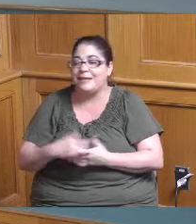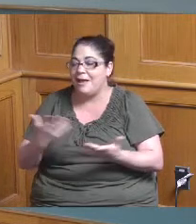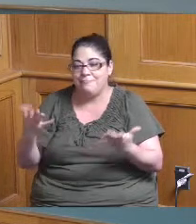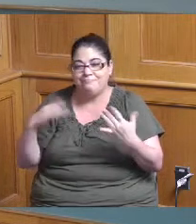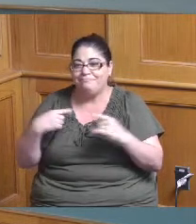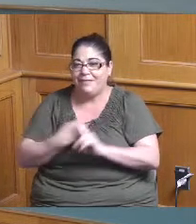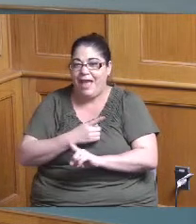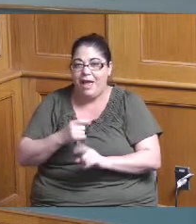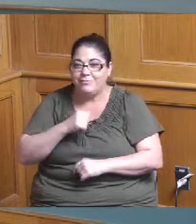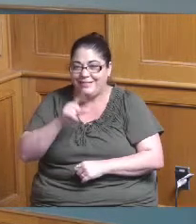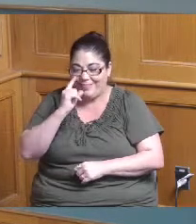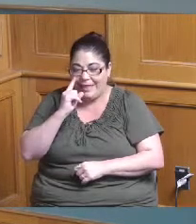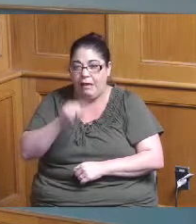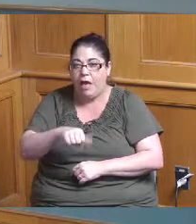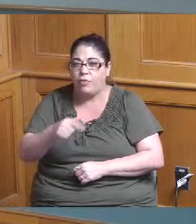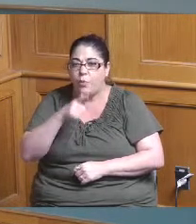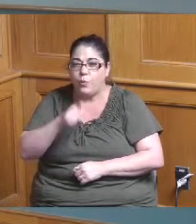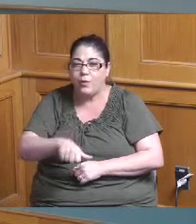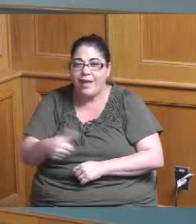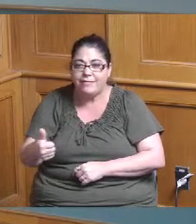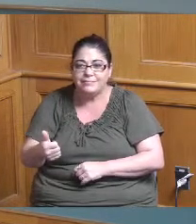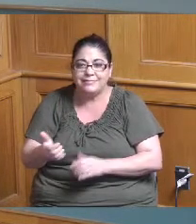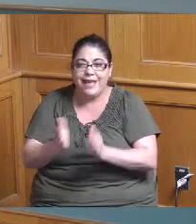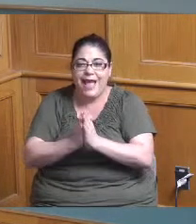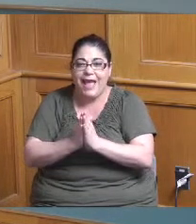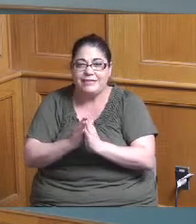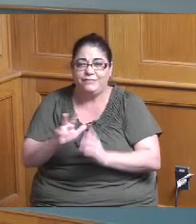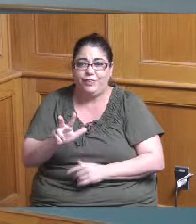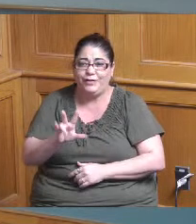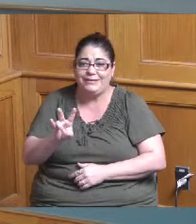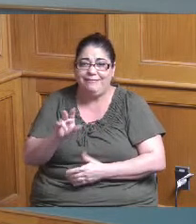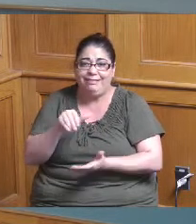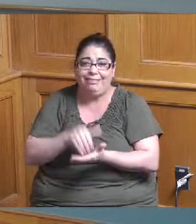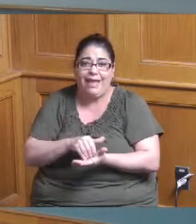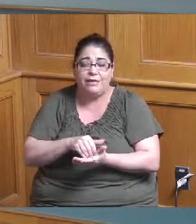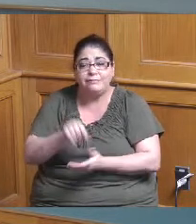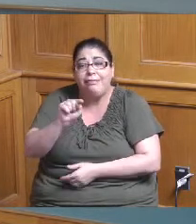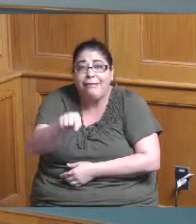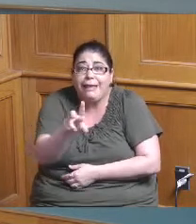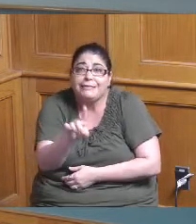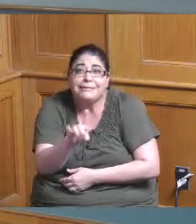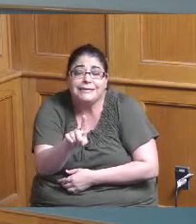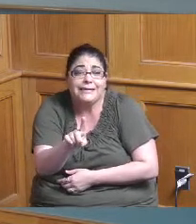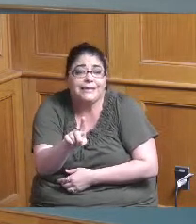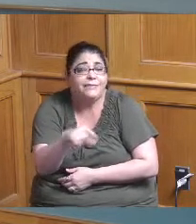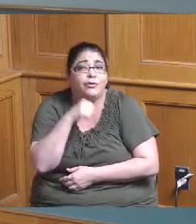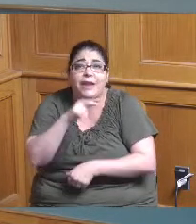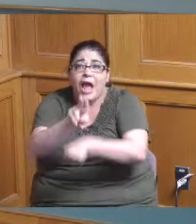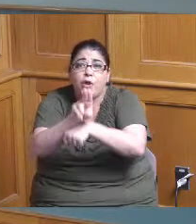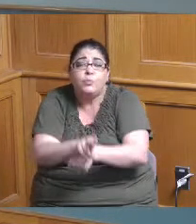thinking and so you know who asked for 37,000 well they did because they're not accustomed to asking